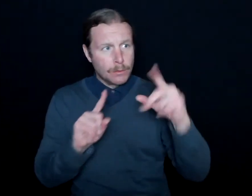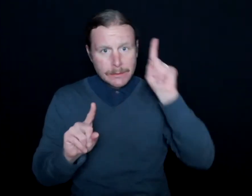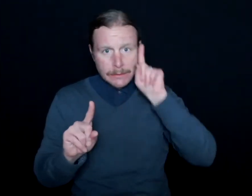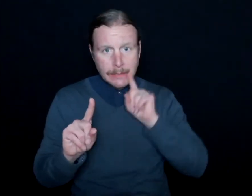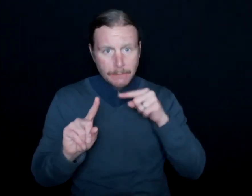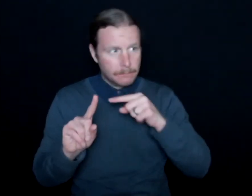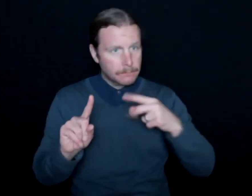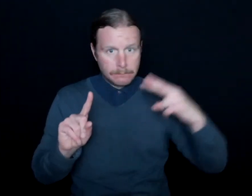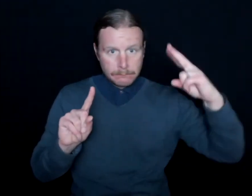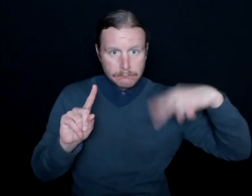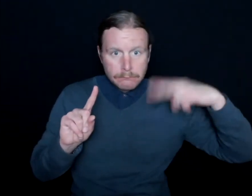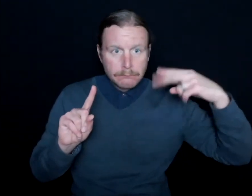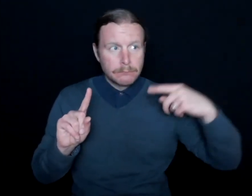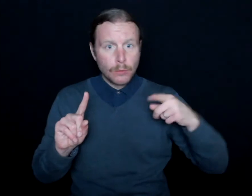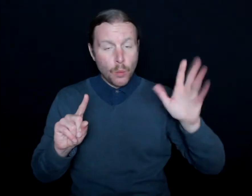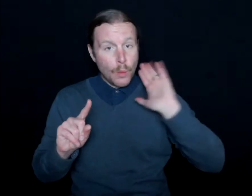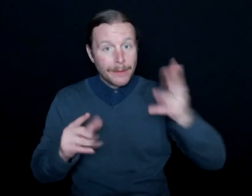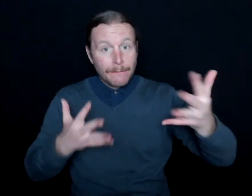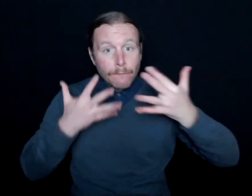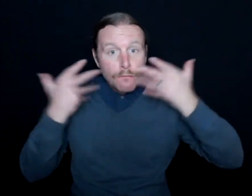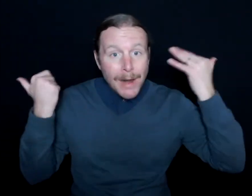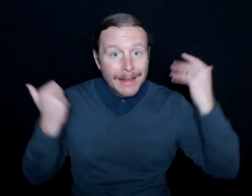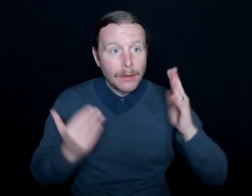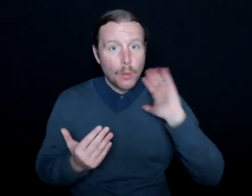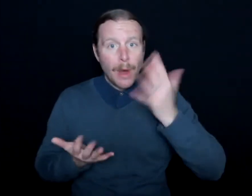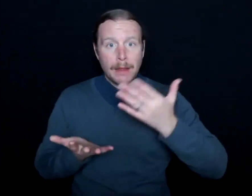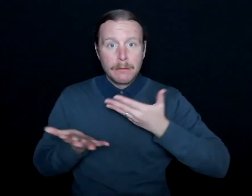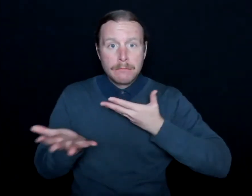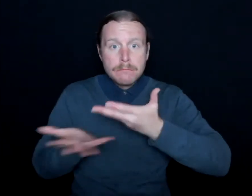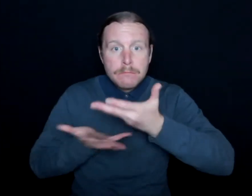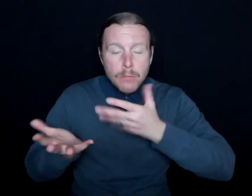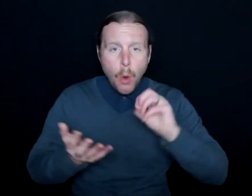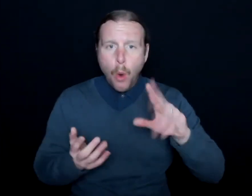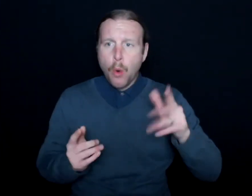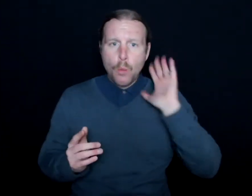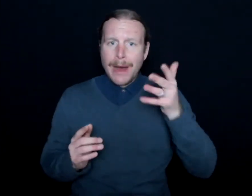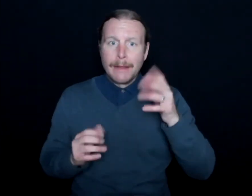Are they going to be cordial? Are they going to be OK? Or are they going to freak out and say,